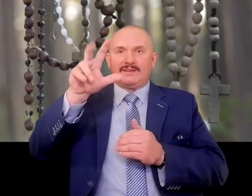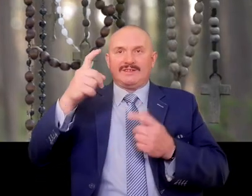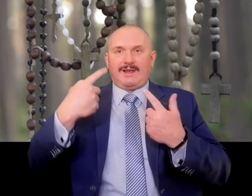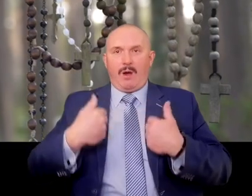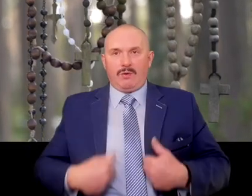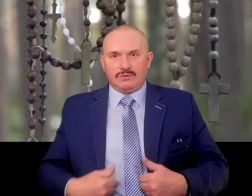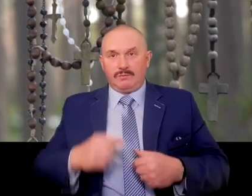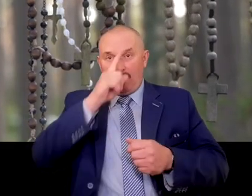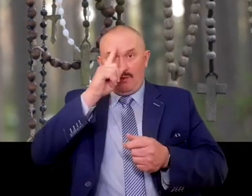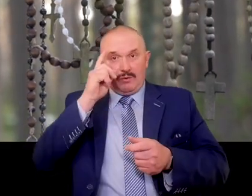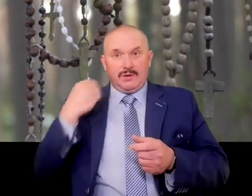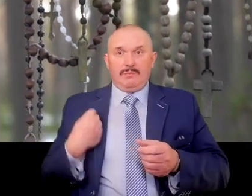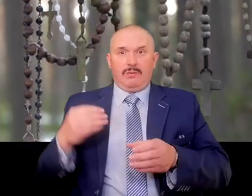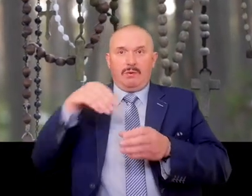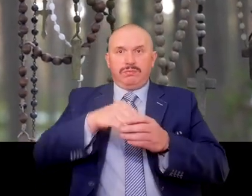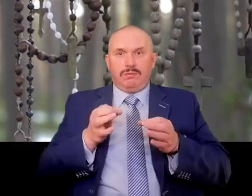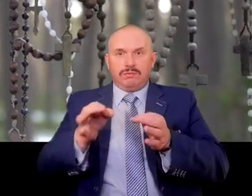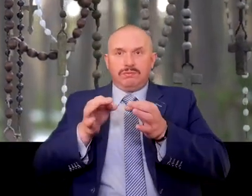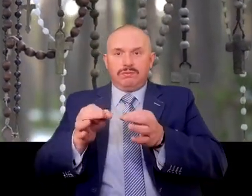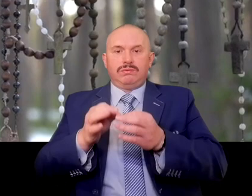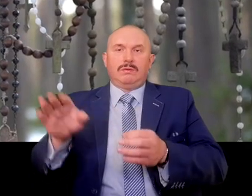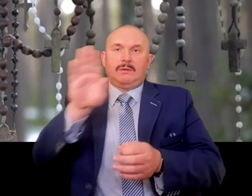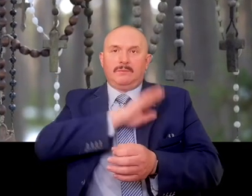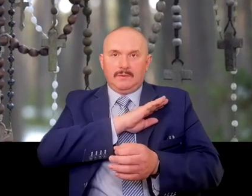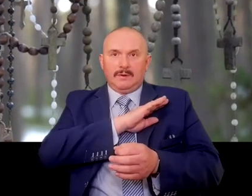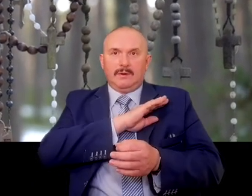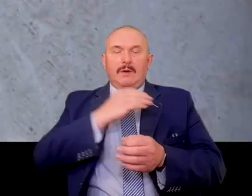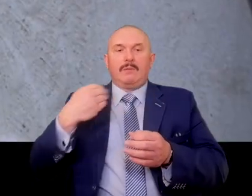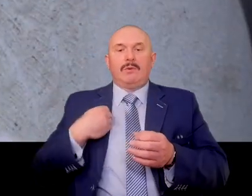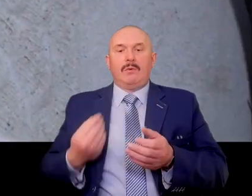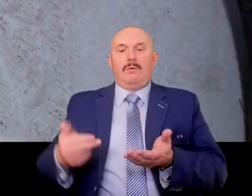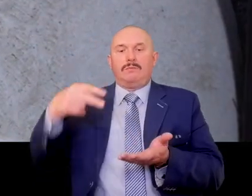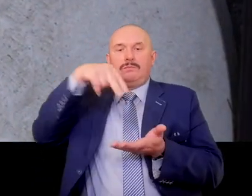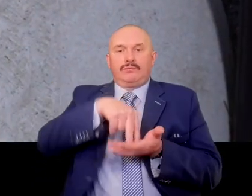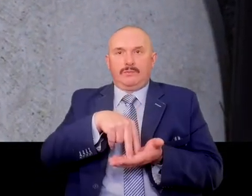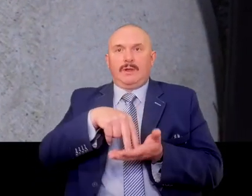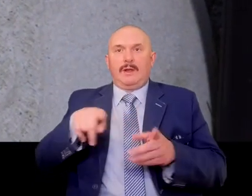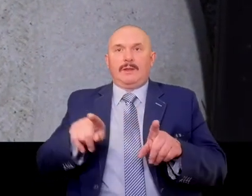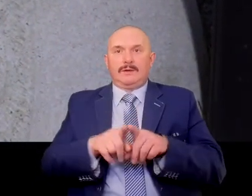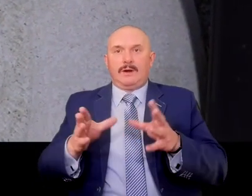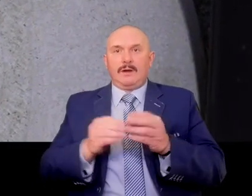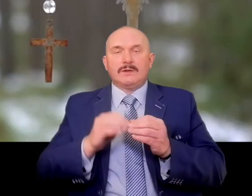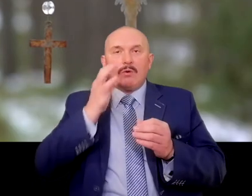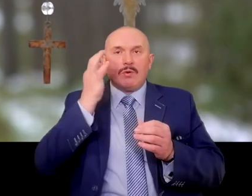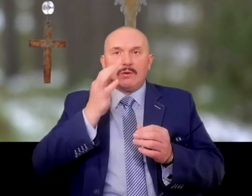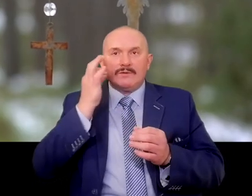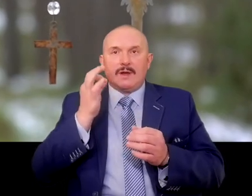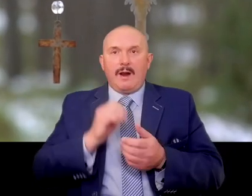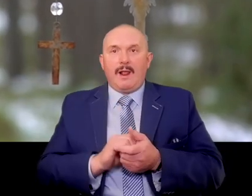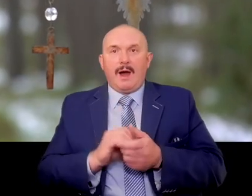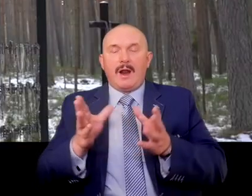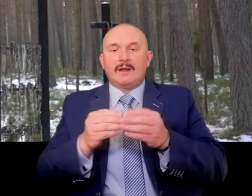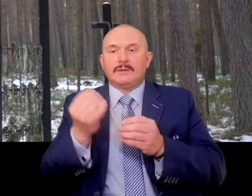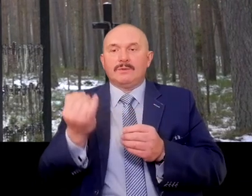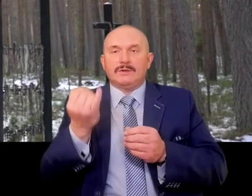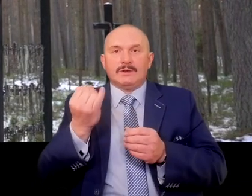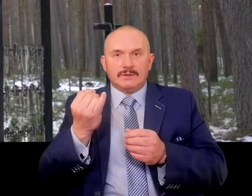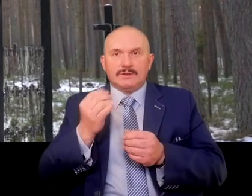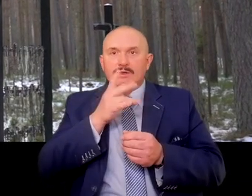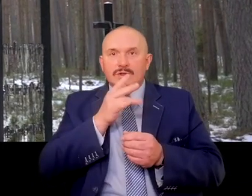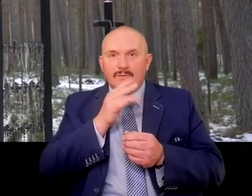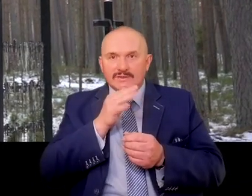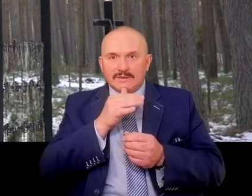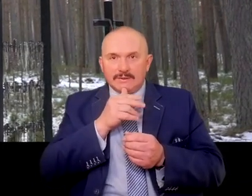Sister Alicja and her Jewish children were among the prisoners taken to the square, witnesses told so.